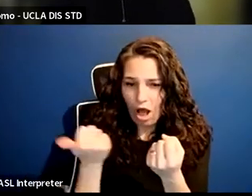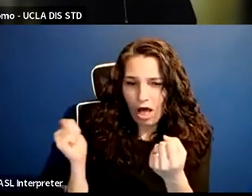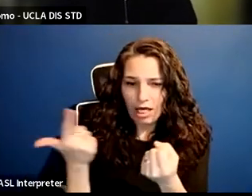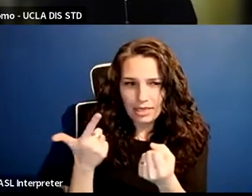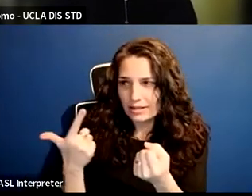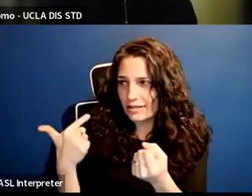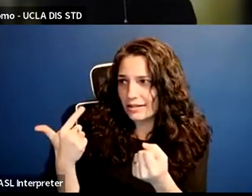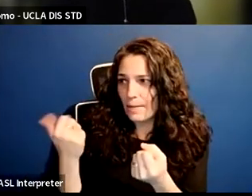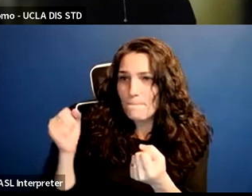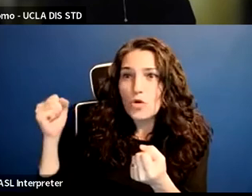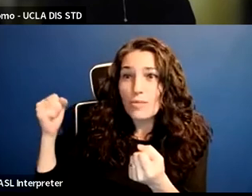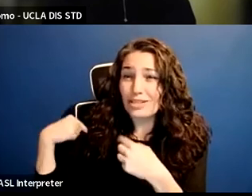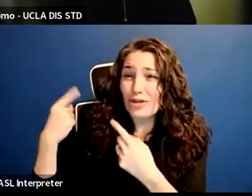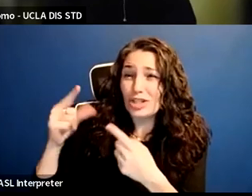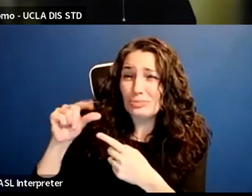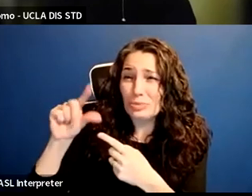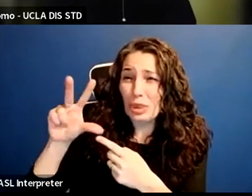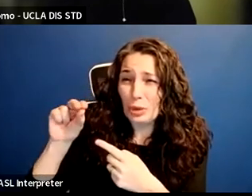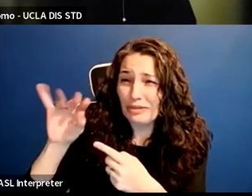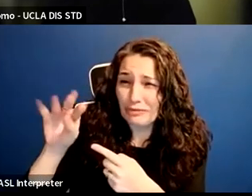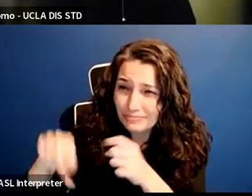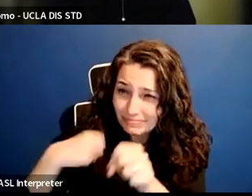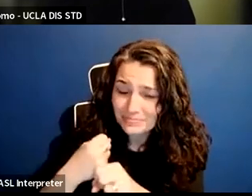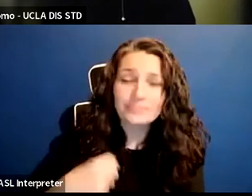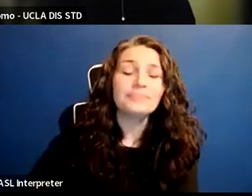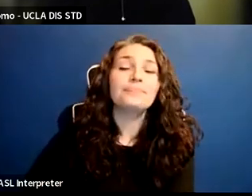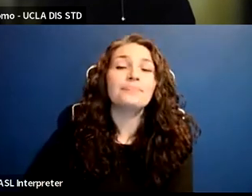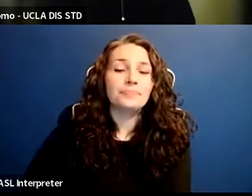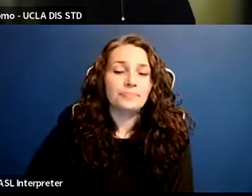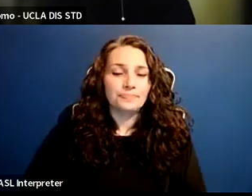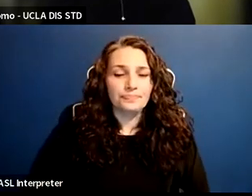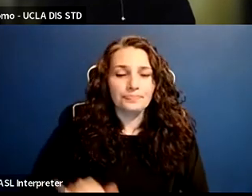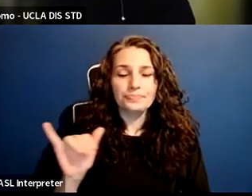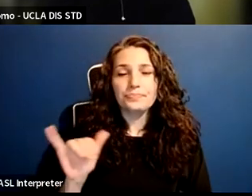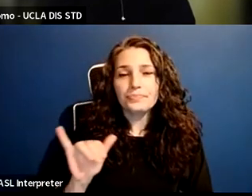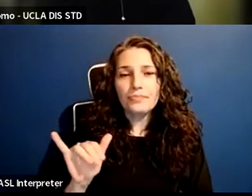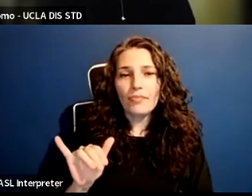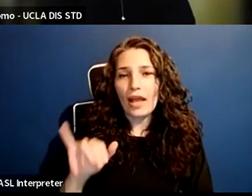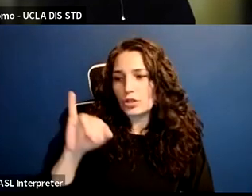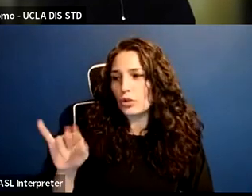I also want to say that from the person who just asked the question,